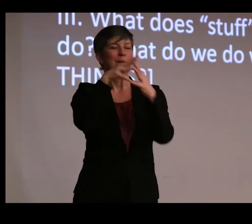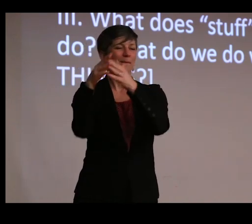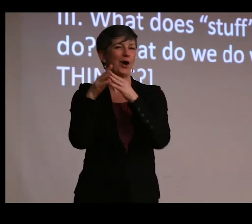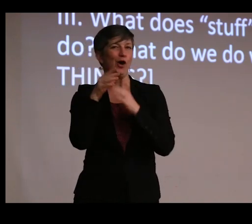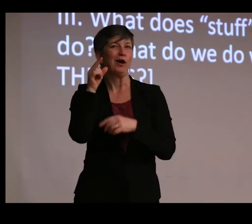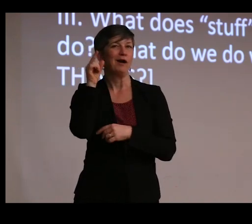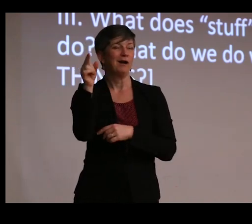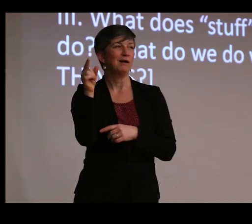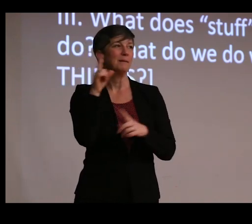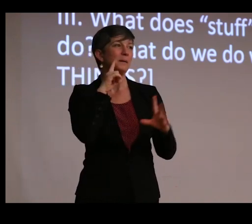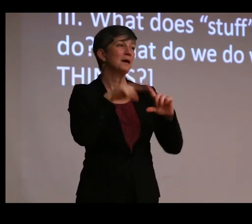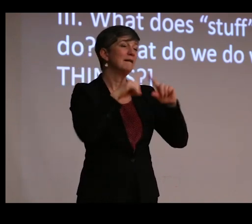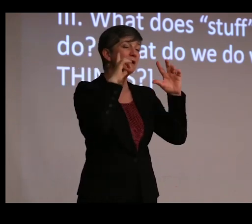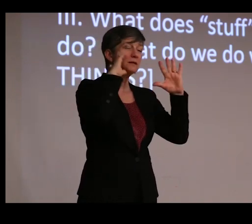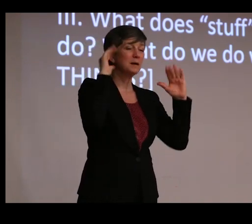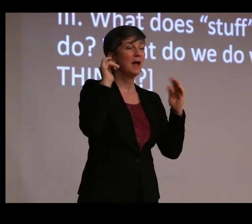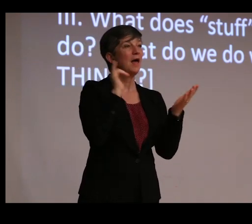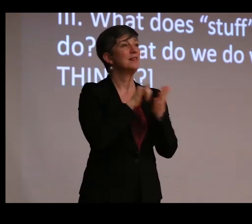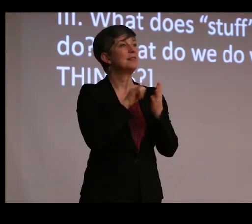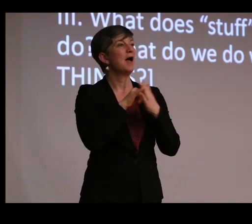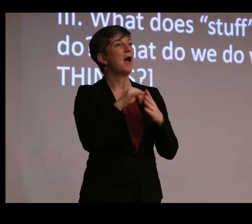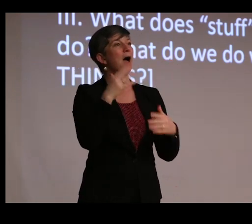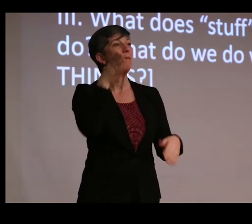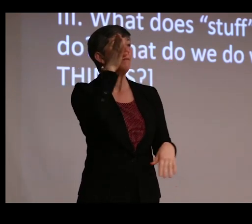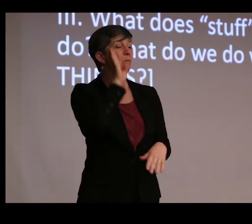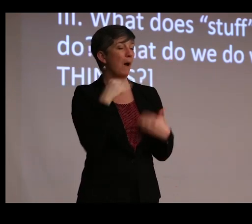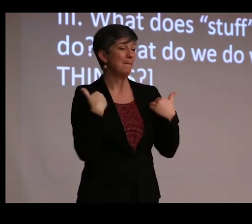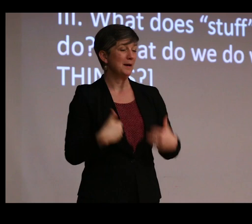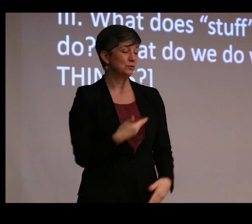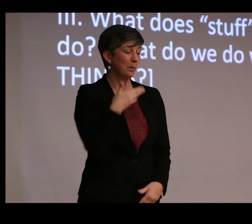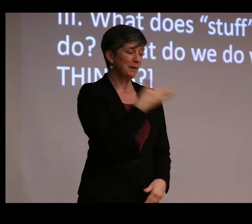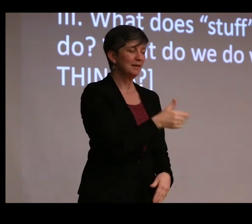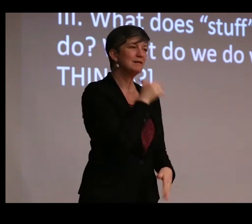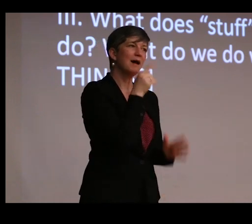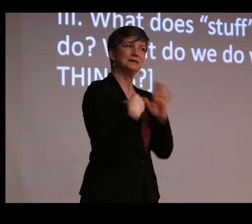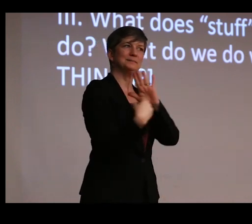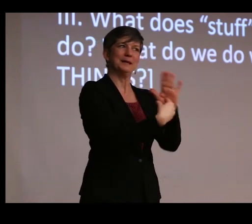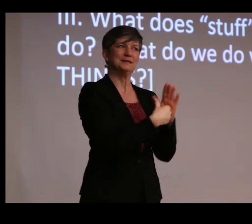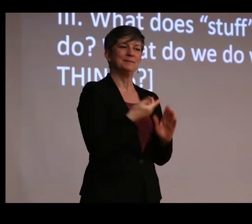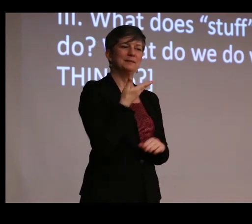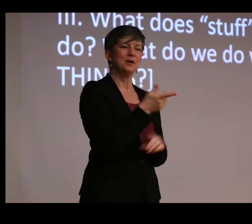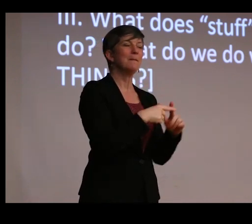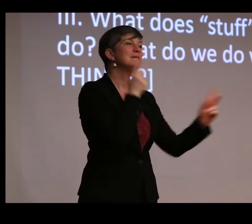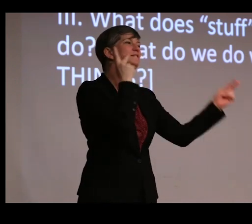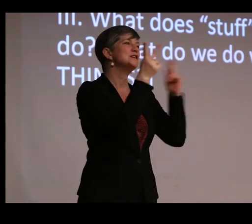there is an expectation that brown bodies will be in there not as specimens themselves but as visitors.